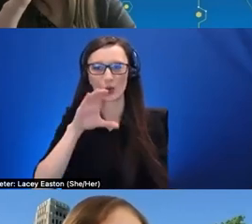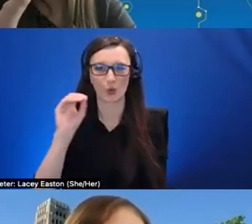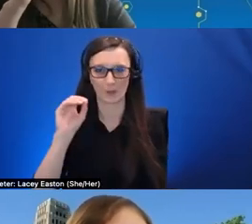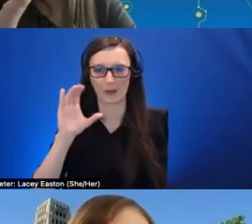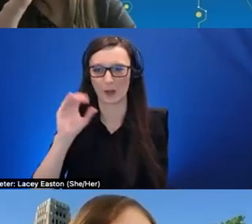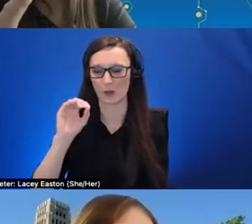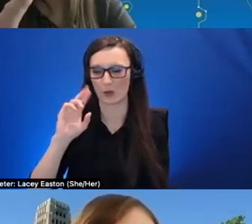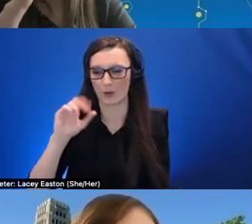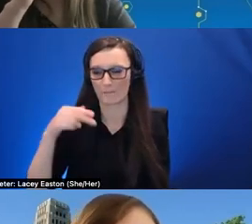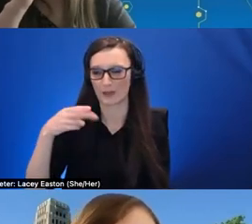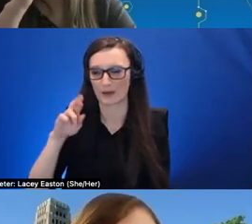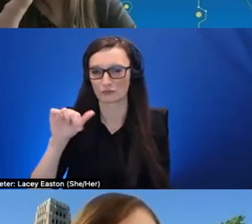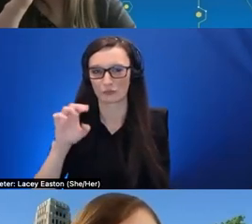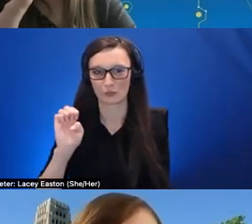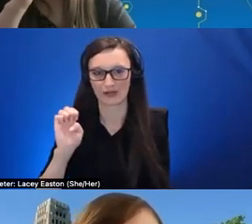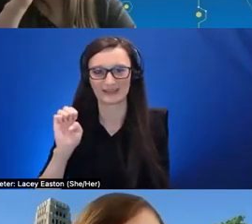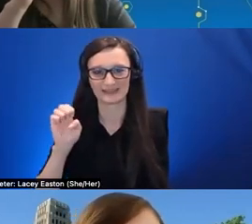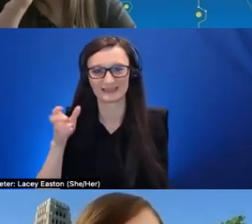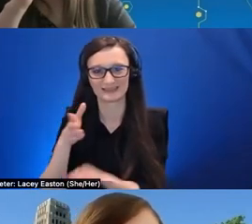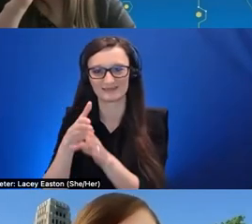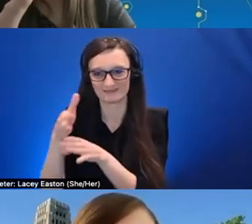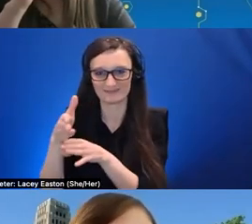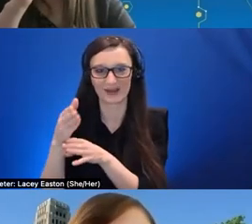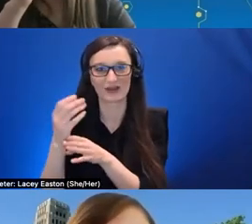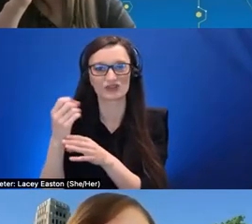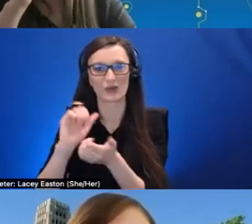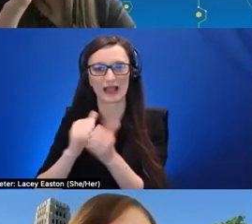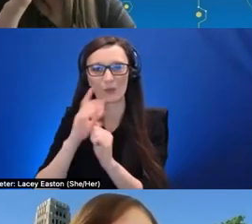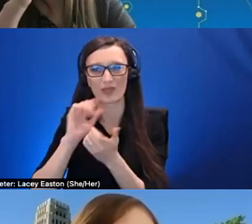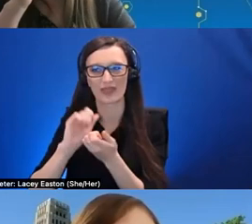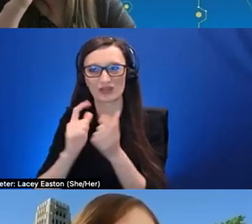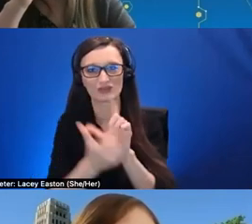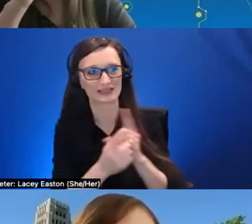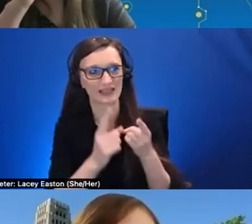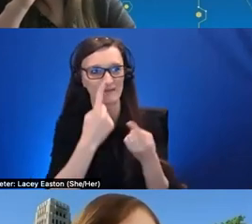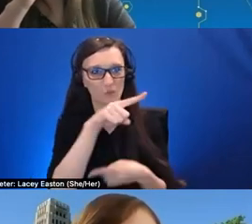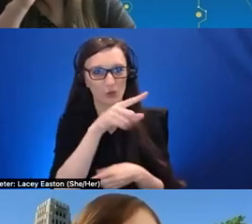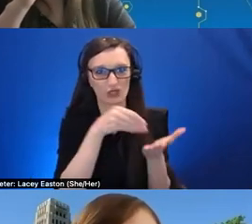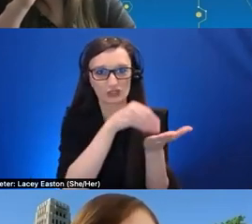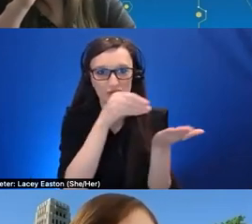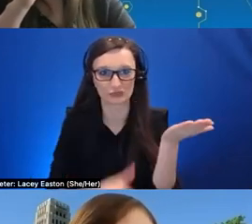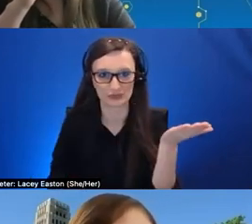exploring like how well does that translate to practicing for students maybe one more